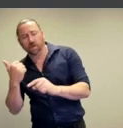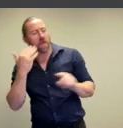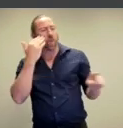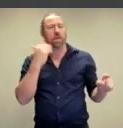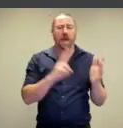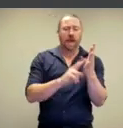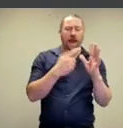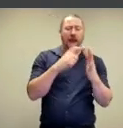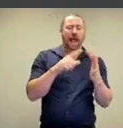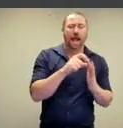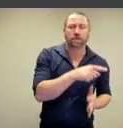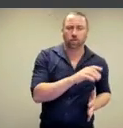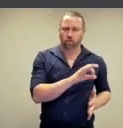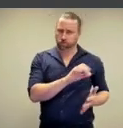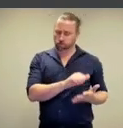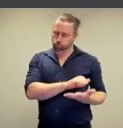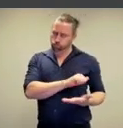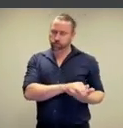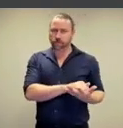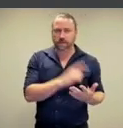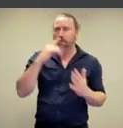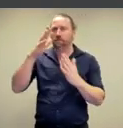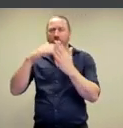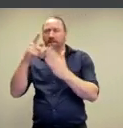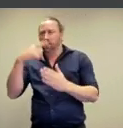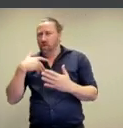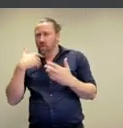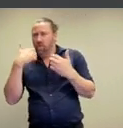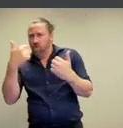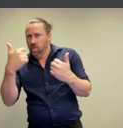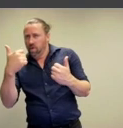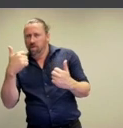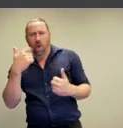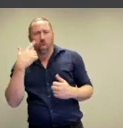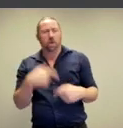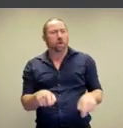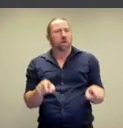beautiful and her as indecent, the painting as